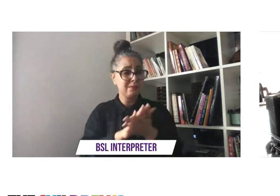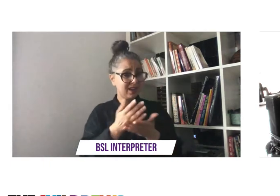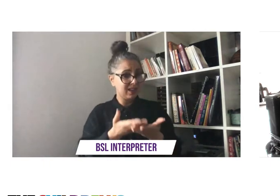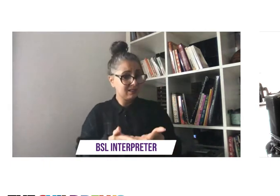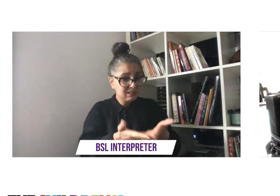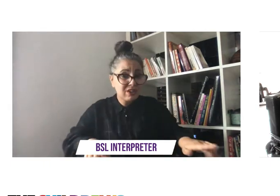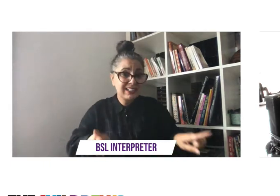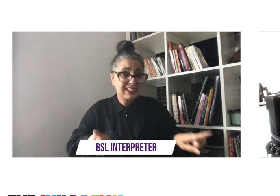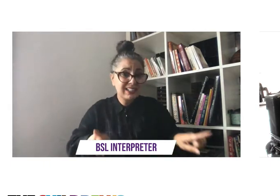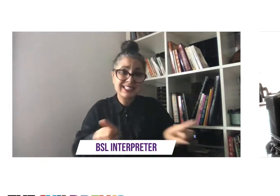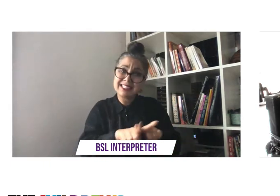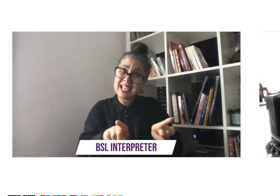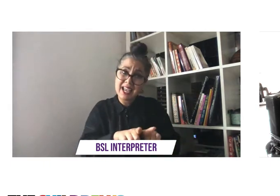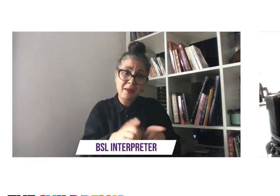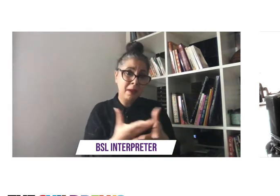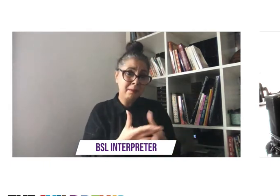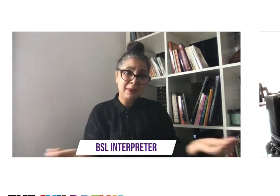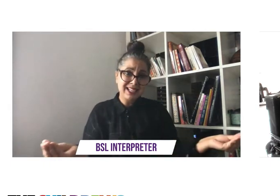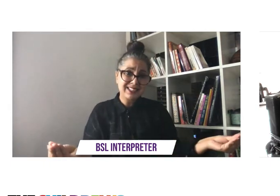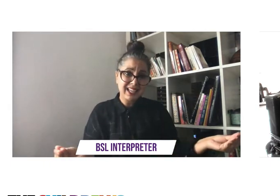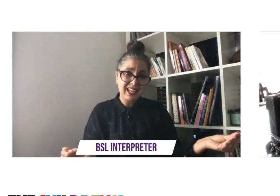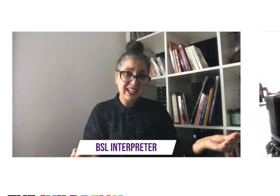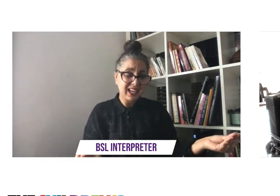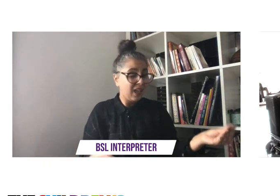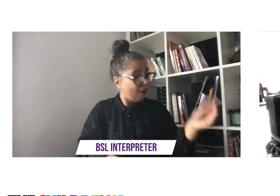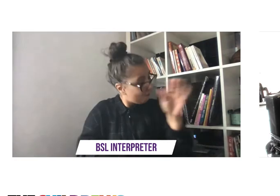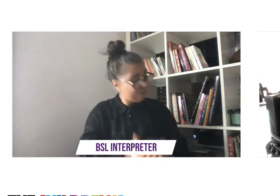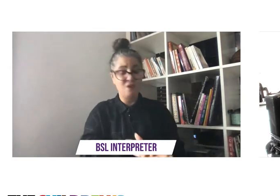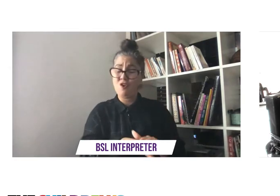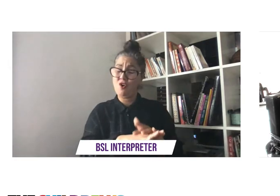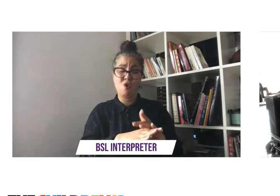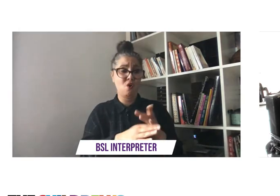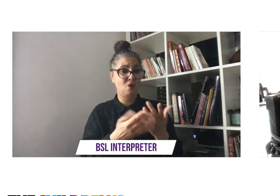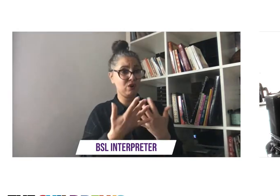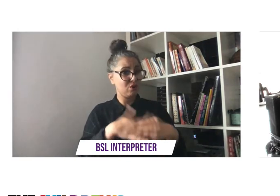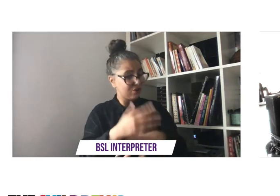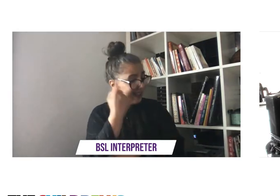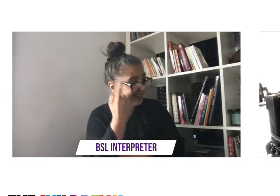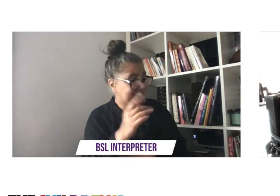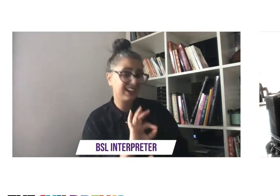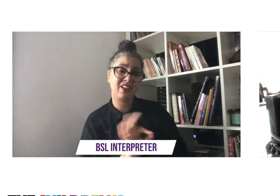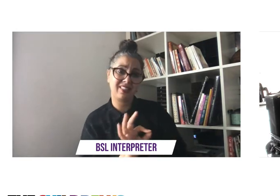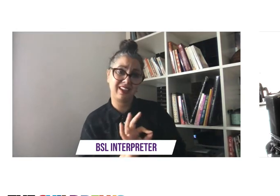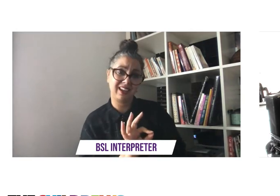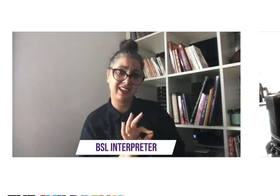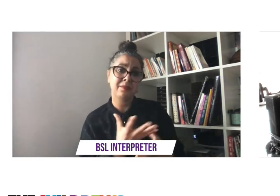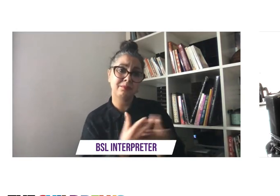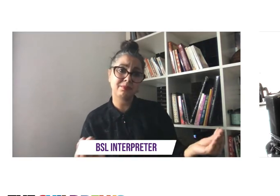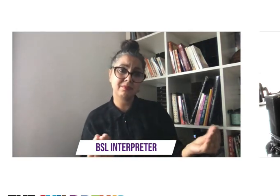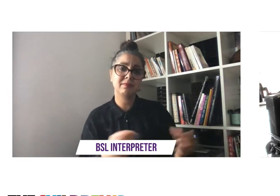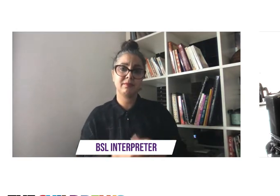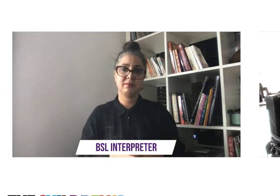spectrum of our rainbow of inclusion to which we look towards this is no longer a debate for us